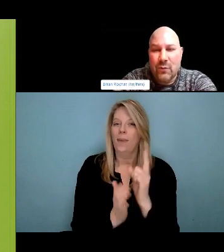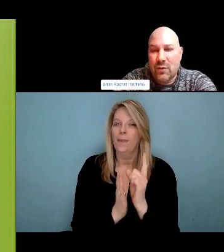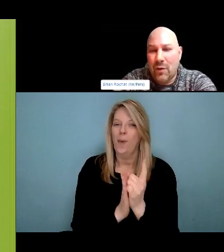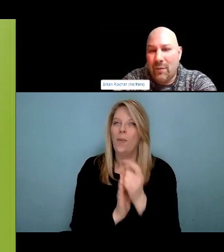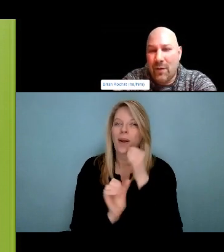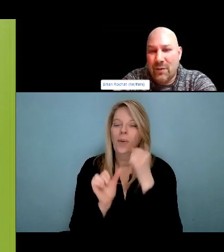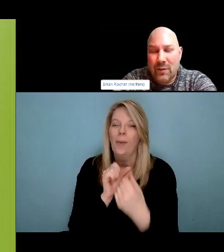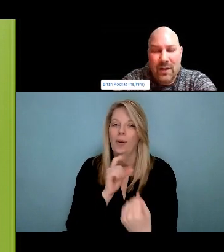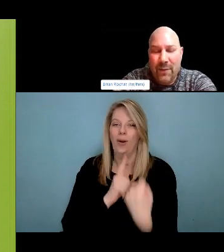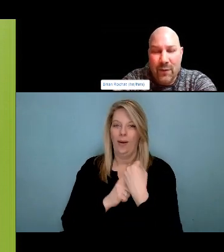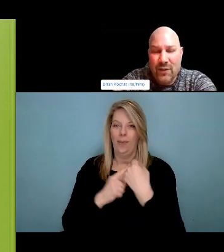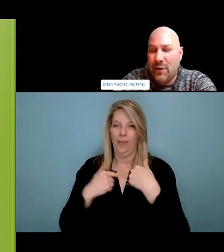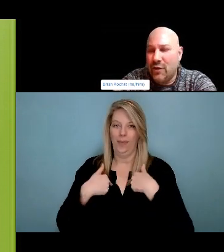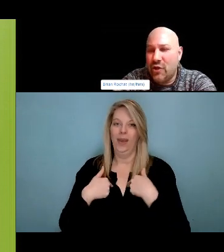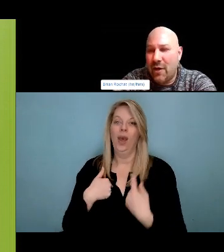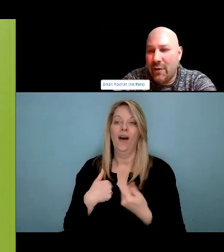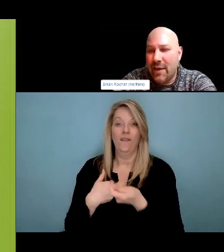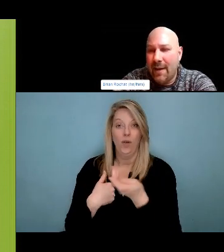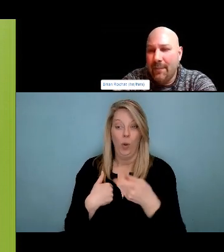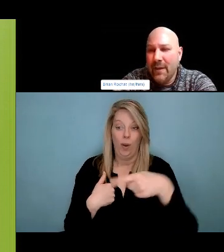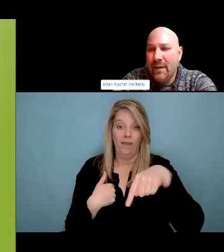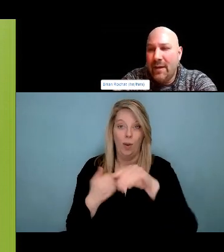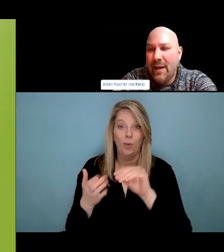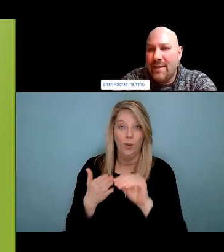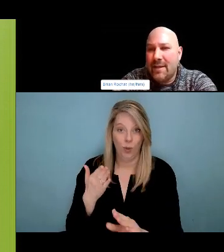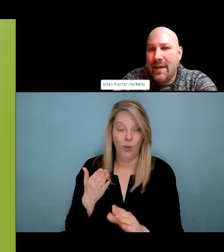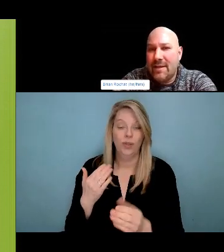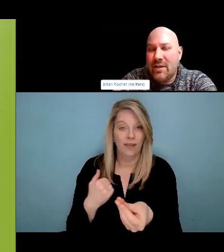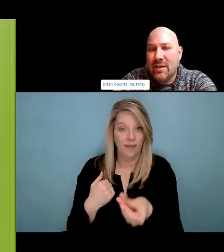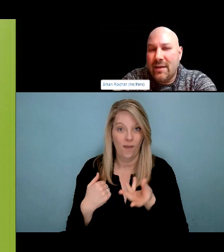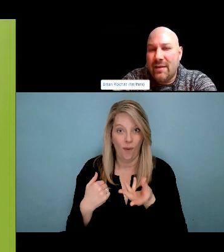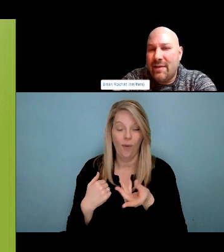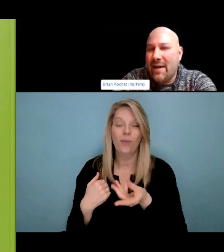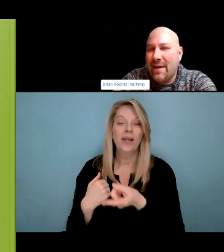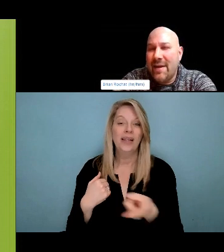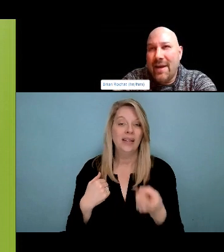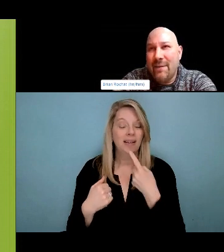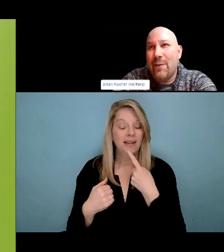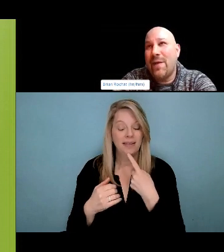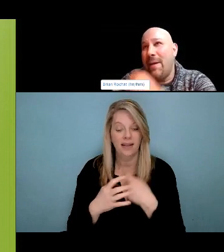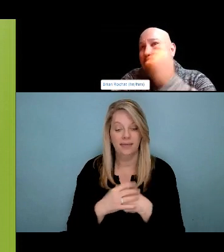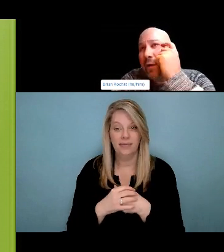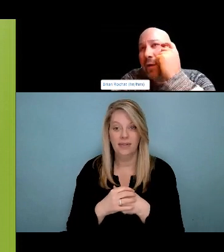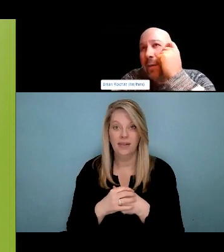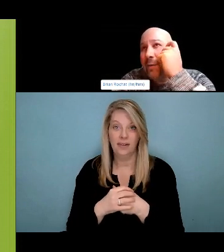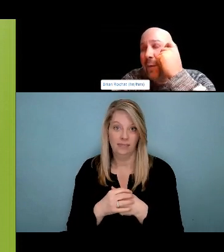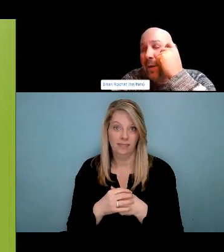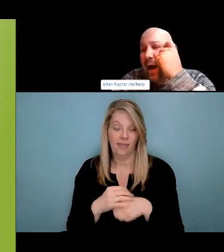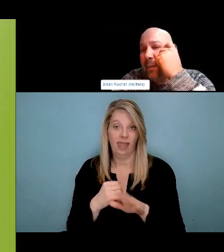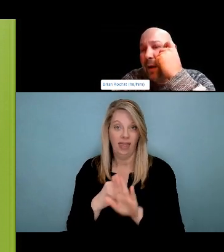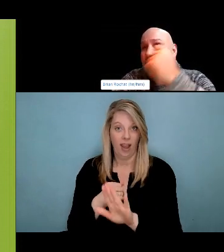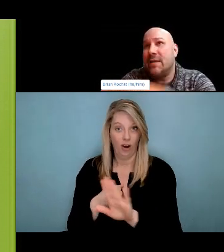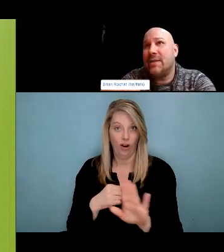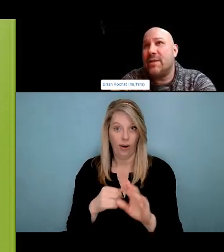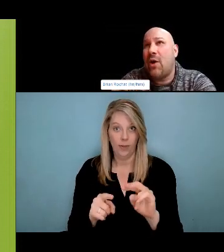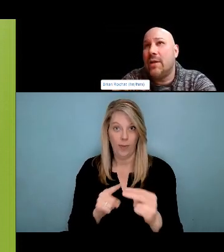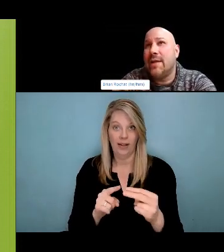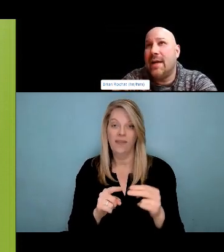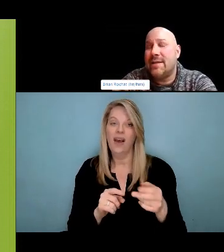be safe when they're using. Minutes of a harm reduction network. It is a beautiful vehicle to bring people in active substance use into contact with people that